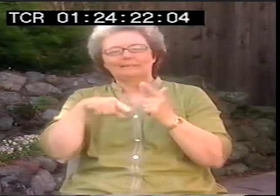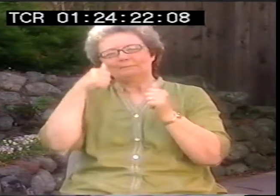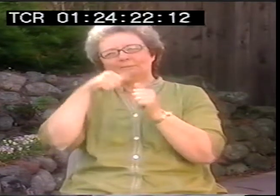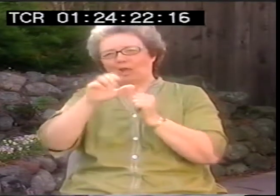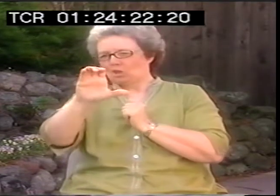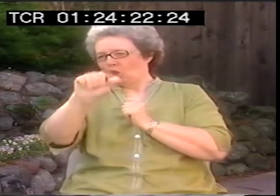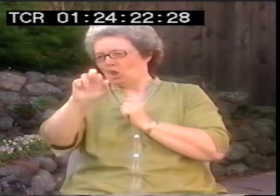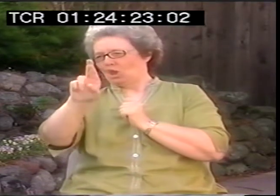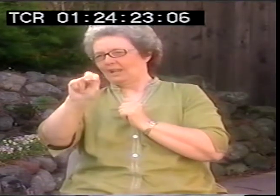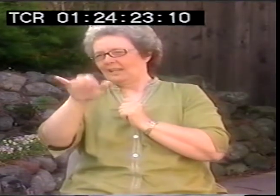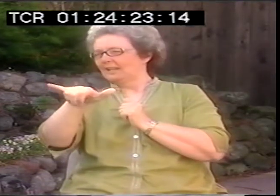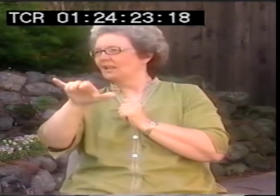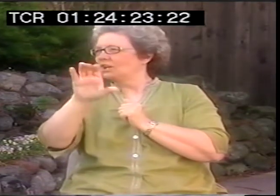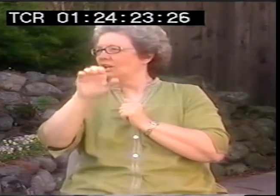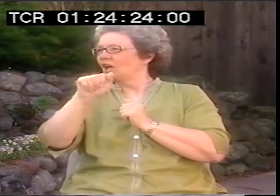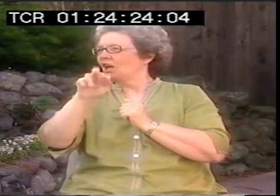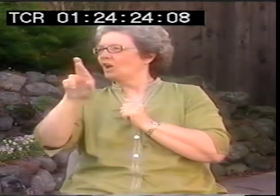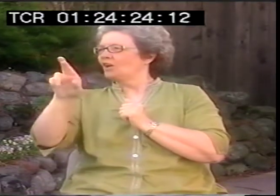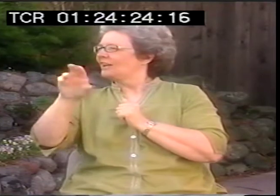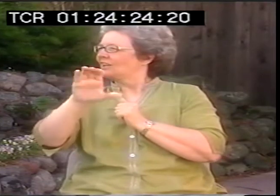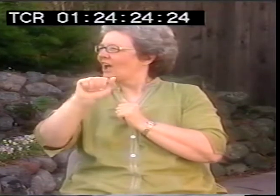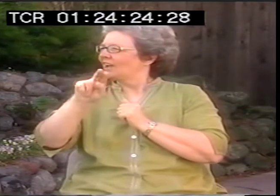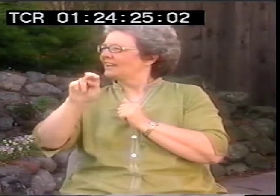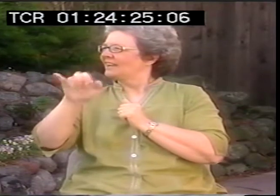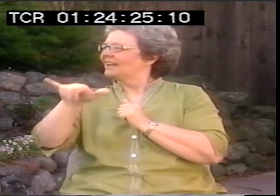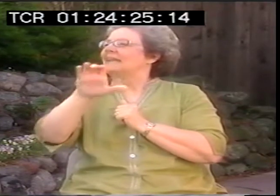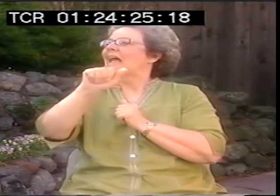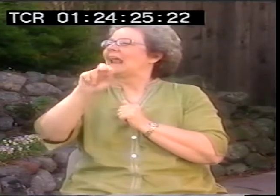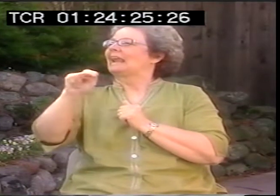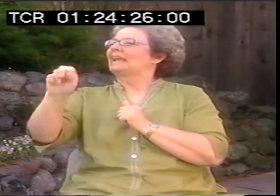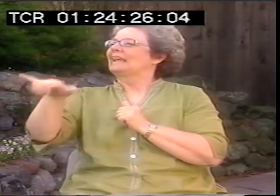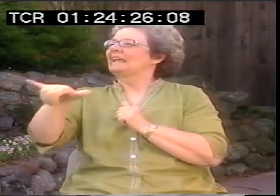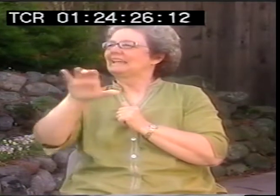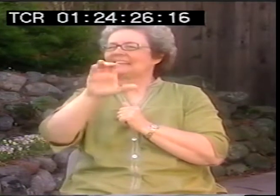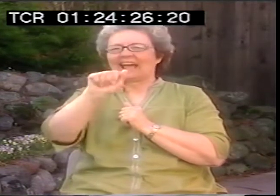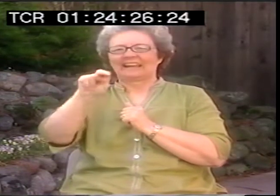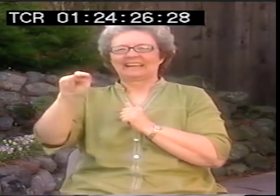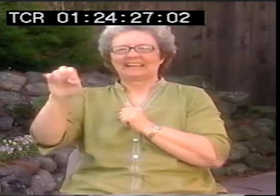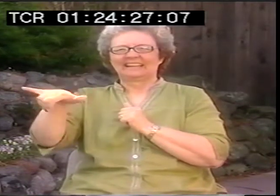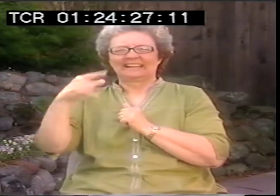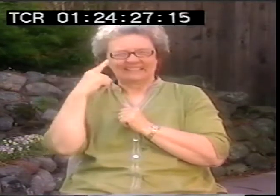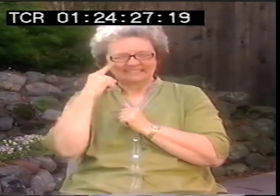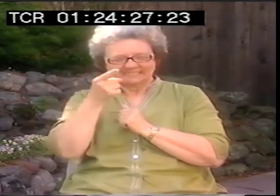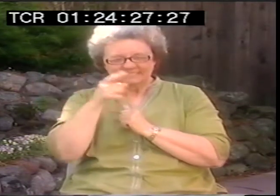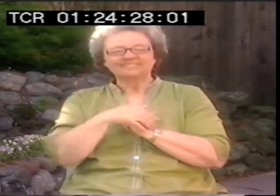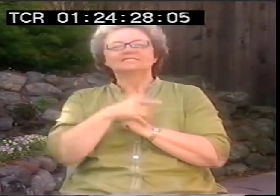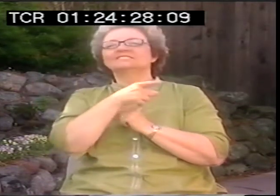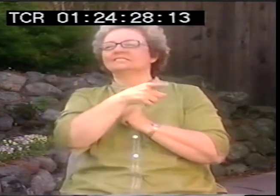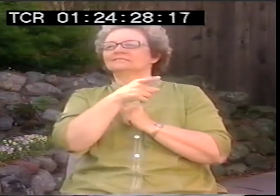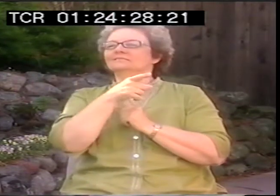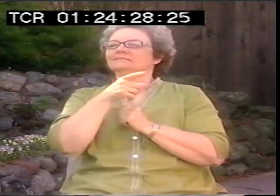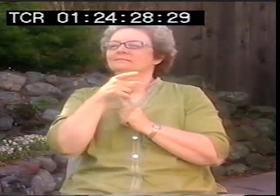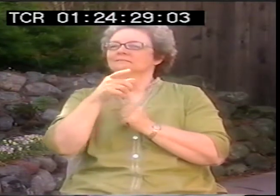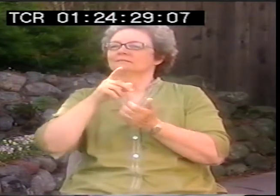And there was a man name Ed, what was his name, Ed Carney? I'm pretty sure the last name was Carney. C-A-R-N-E-Y. Canny.